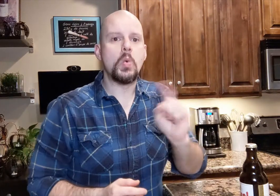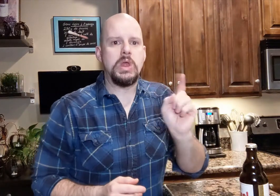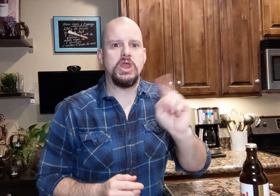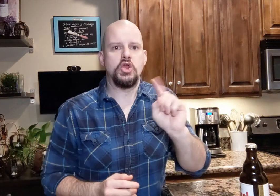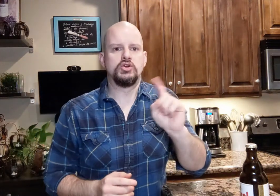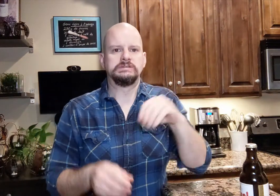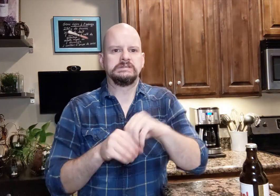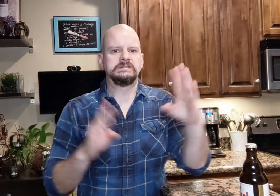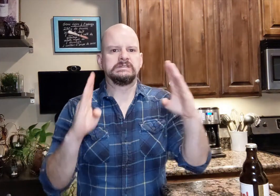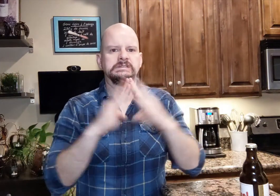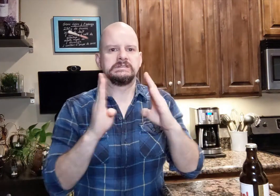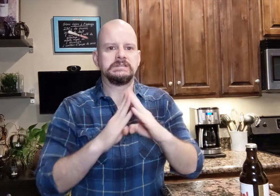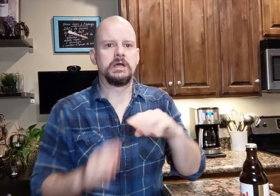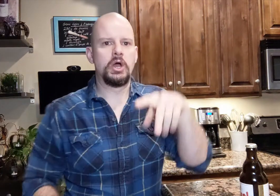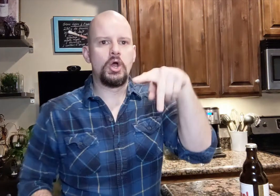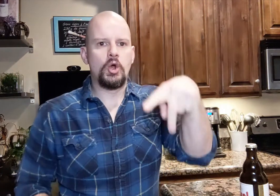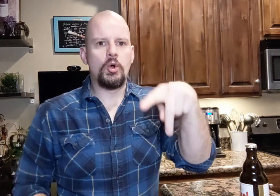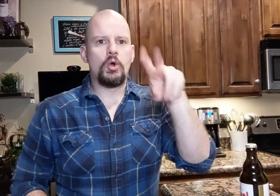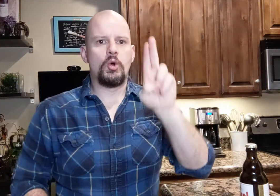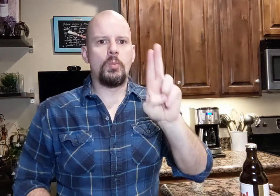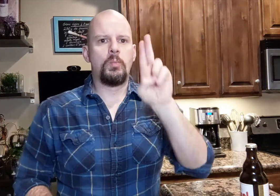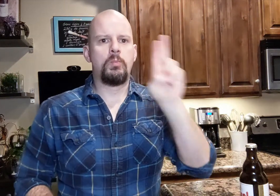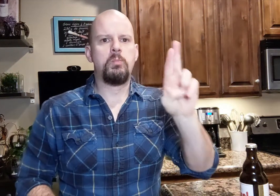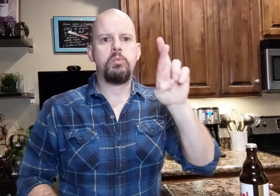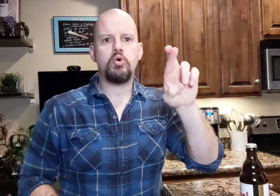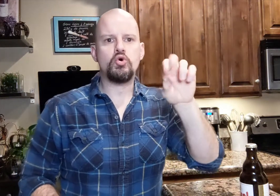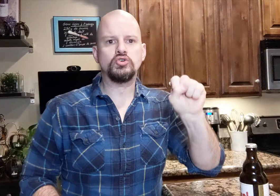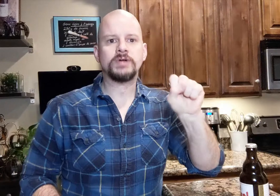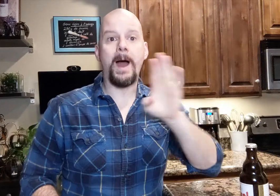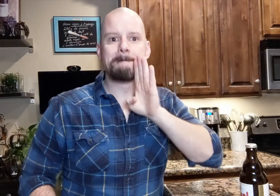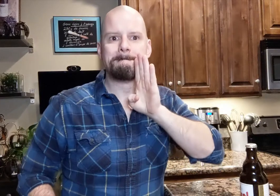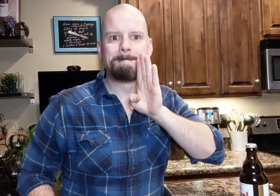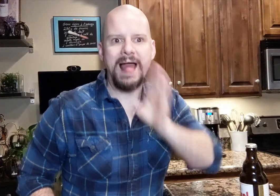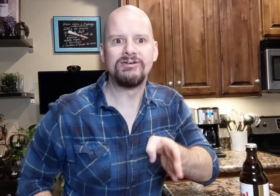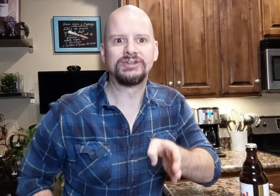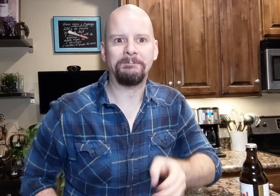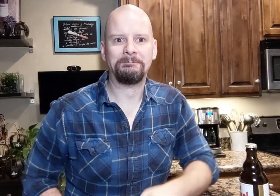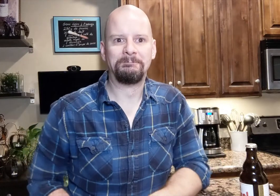It is brewed in Puurs, Belgium.